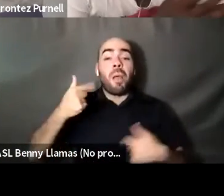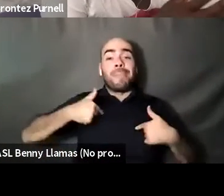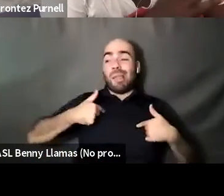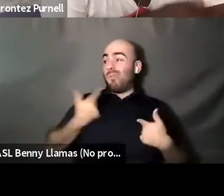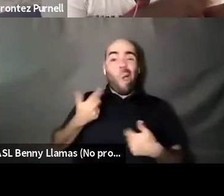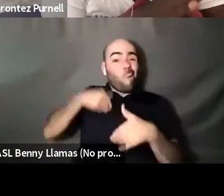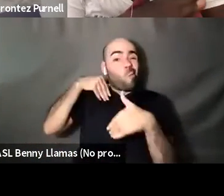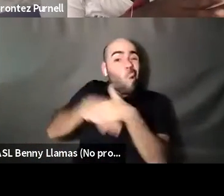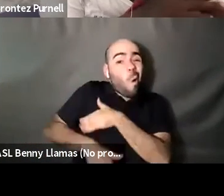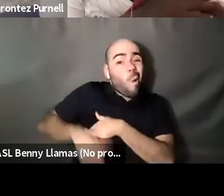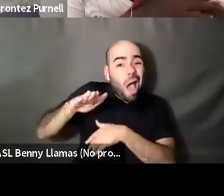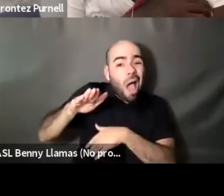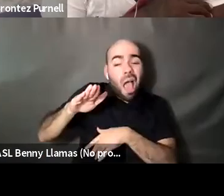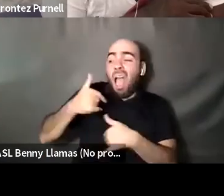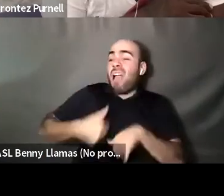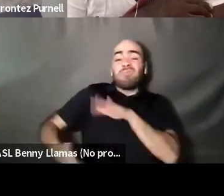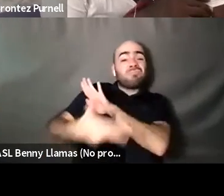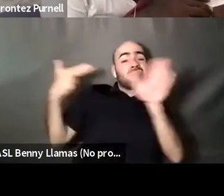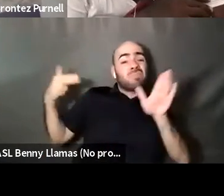Brontez Purnell: And then just exit the conversation rationally.